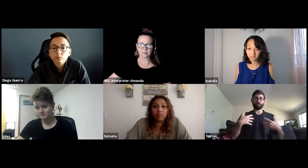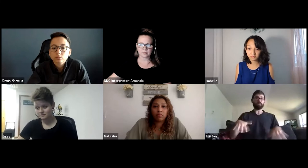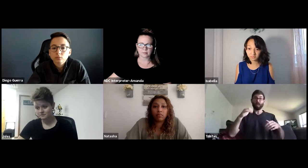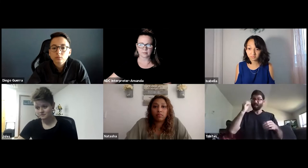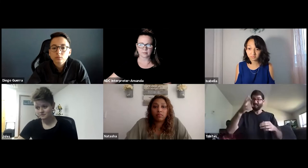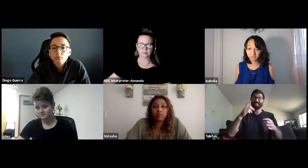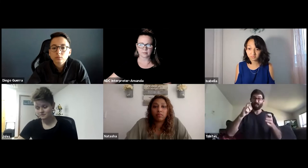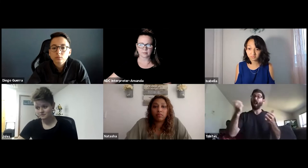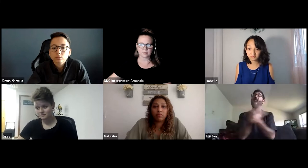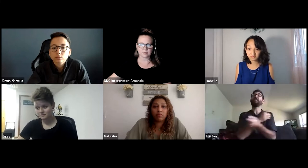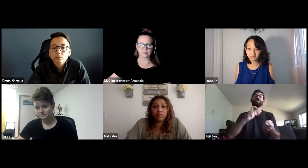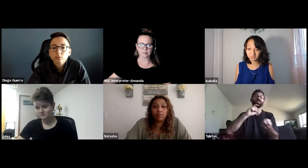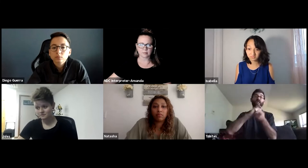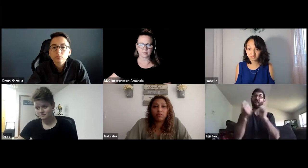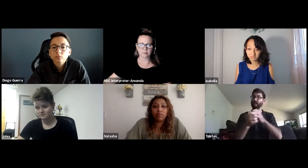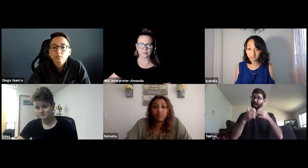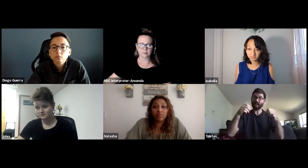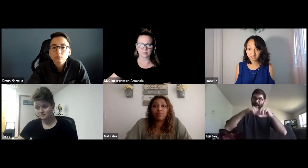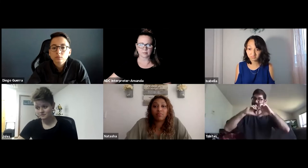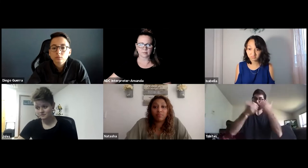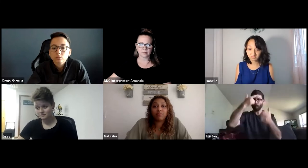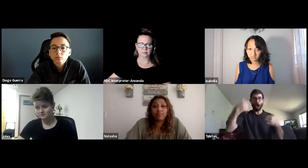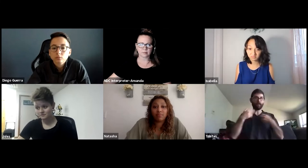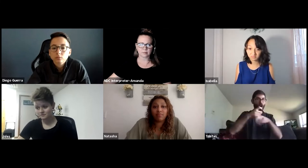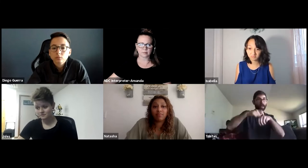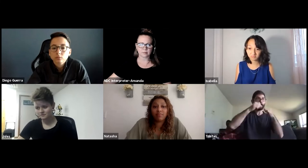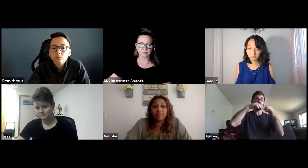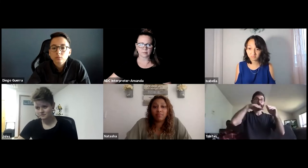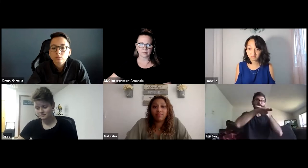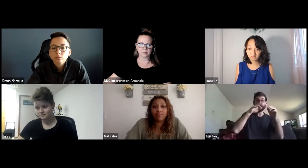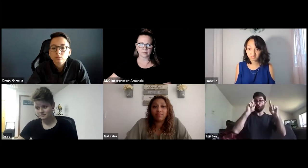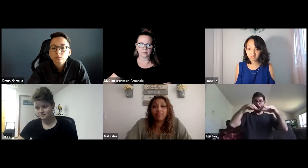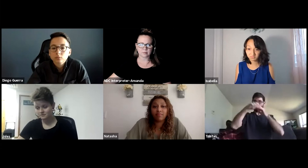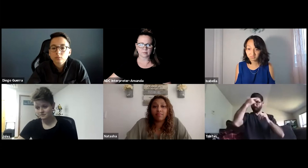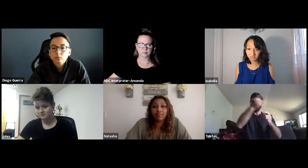But when the pandemic hit the main land here, everything changed in terms of my classes.